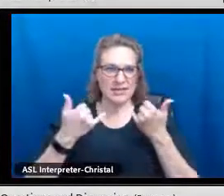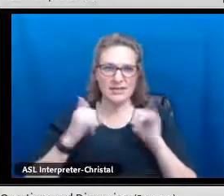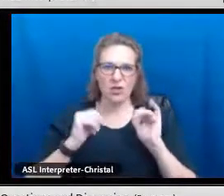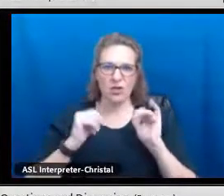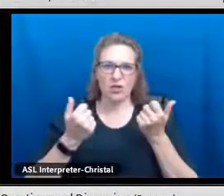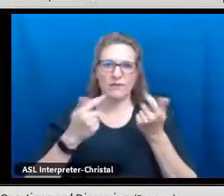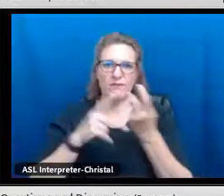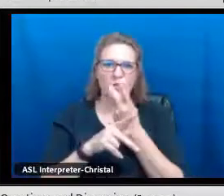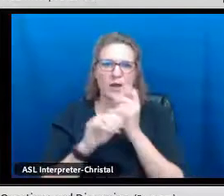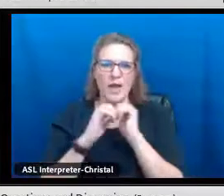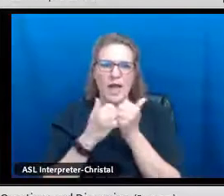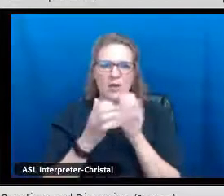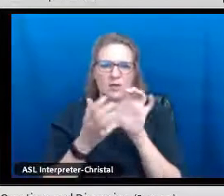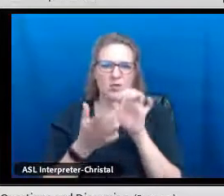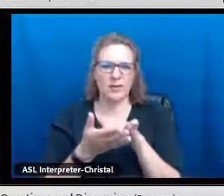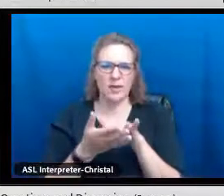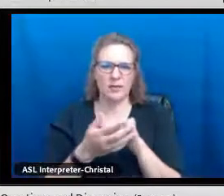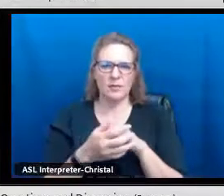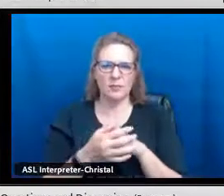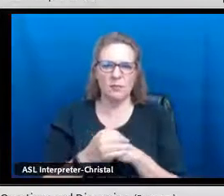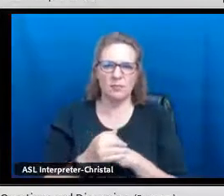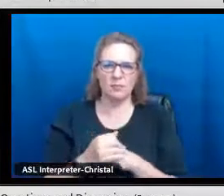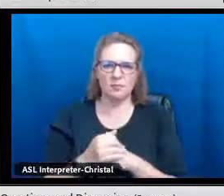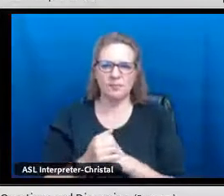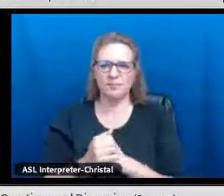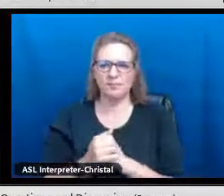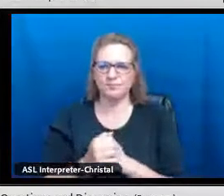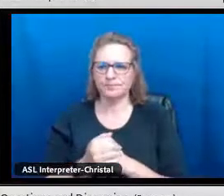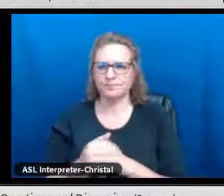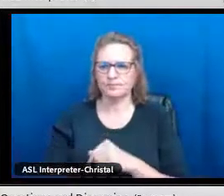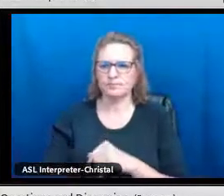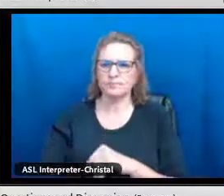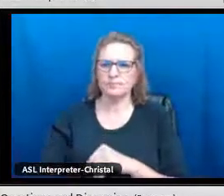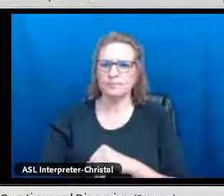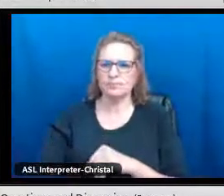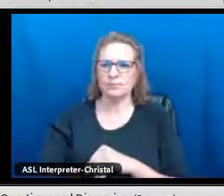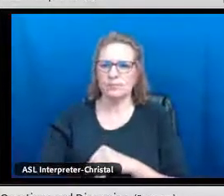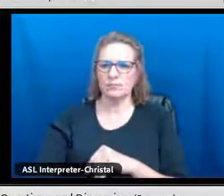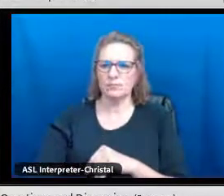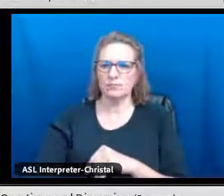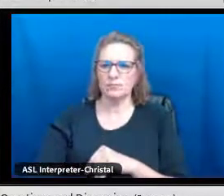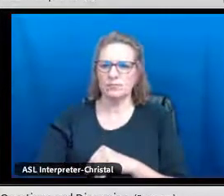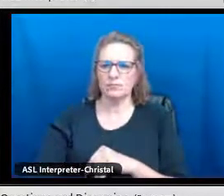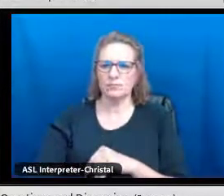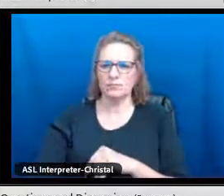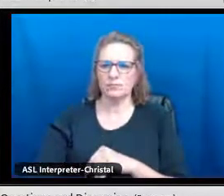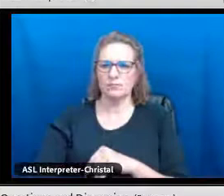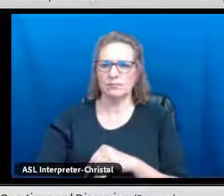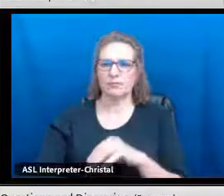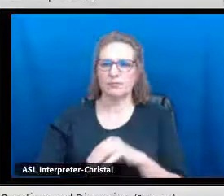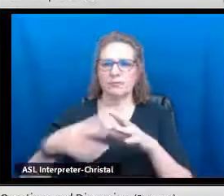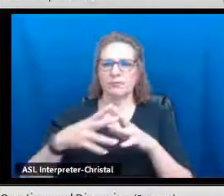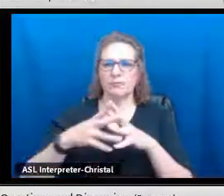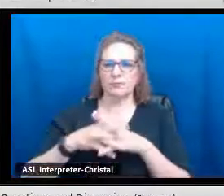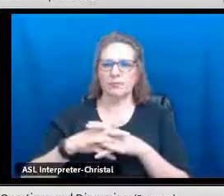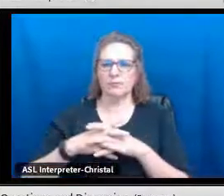Or is that a place where you all, you're still figuring out how to do that?